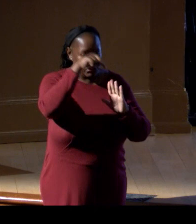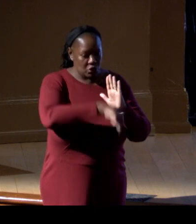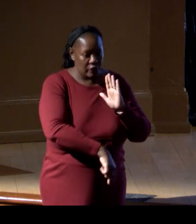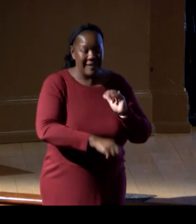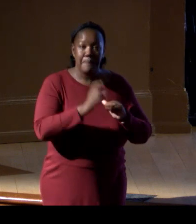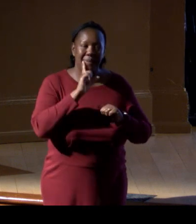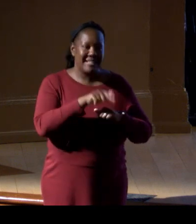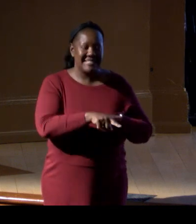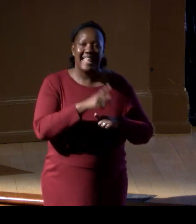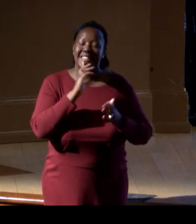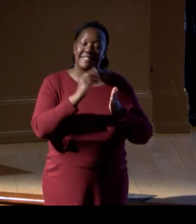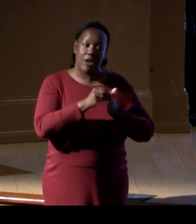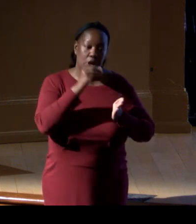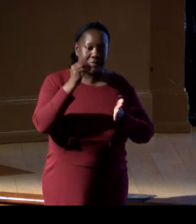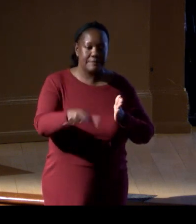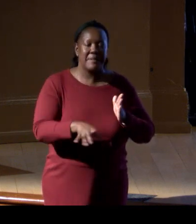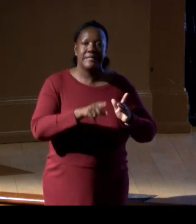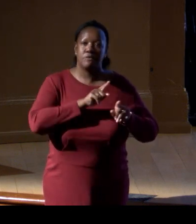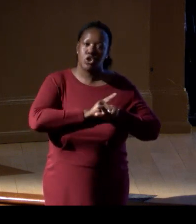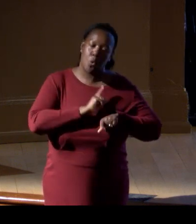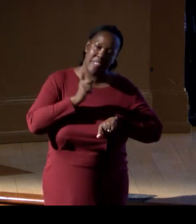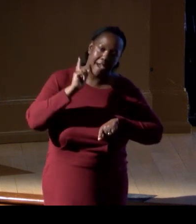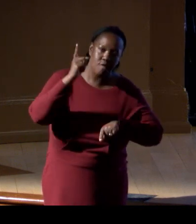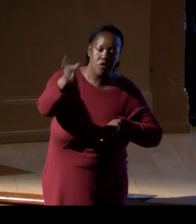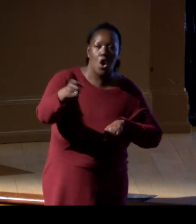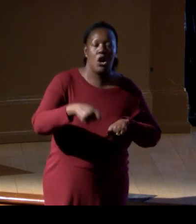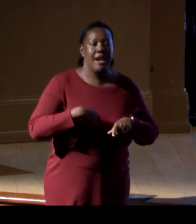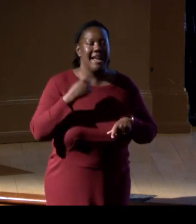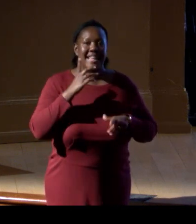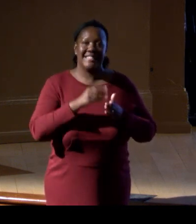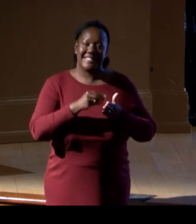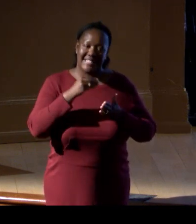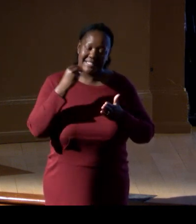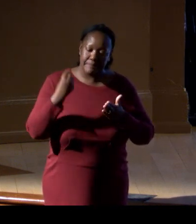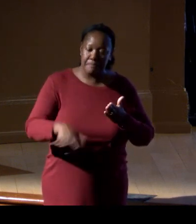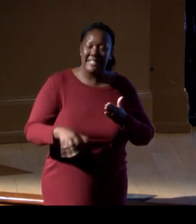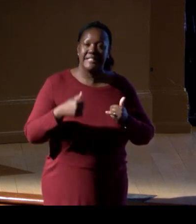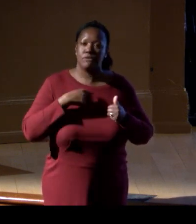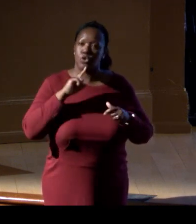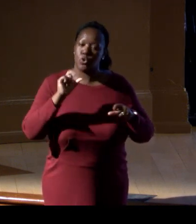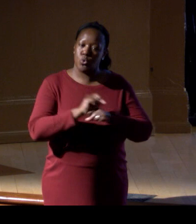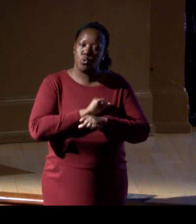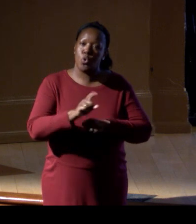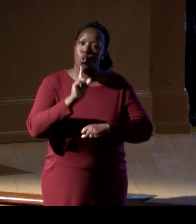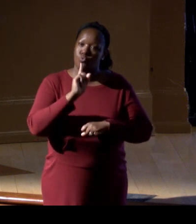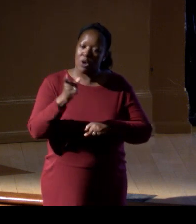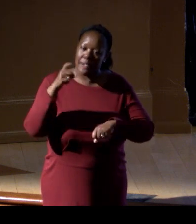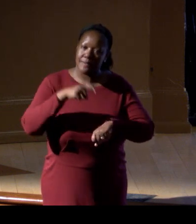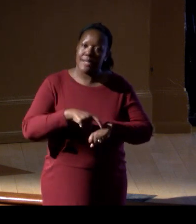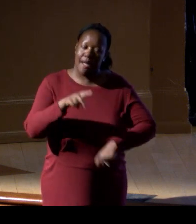It's very expensive to go that far out. It's very expensive to do real-time observations at 3,000 meters.